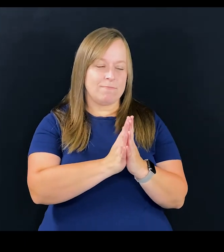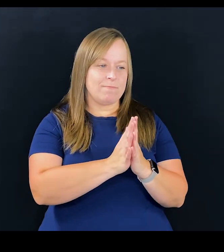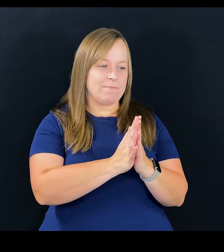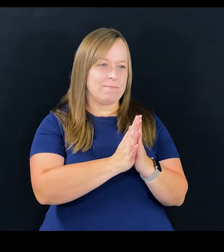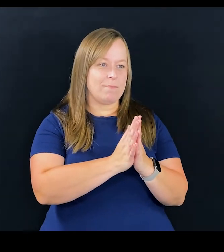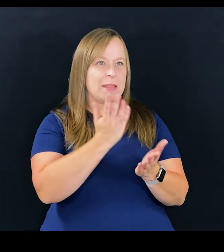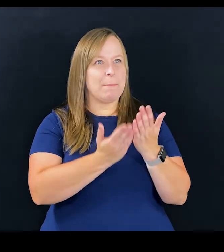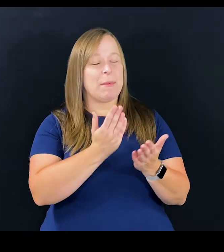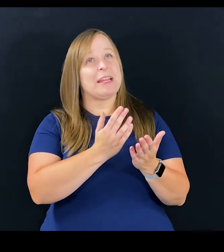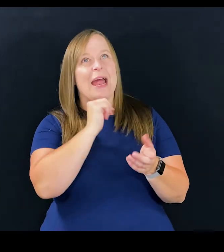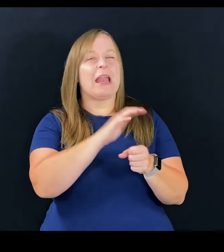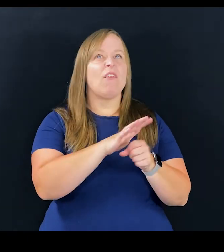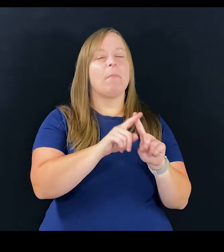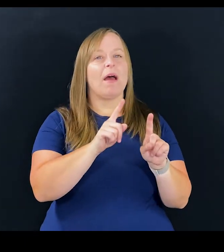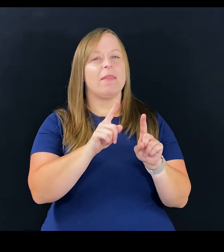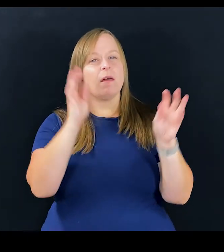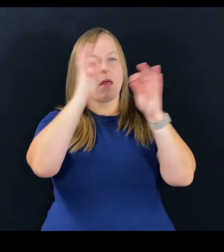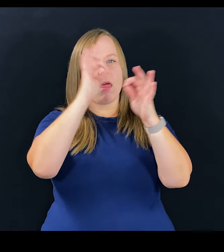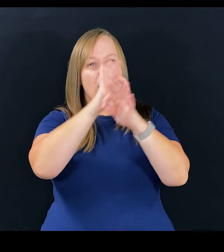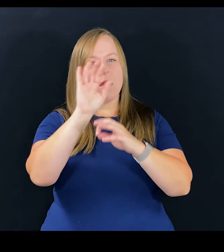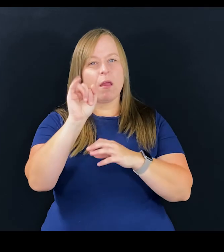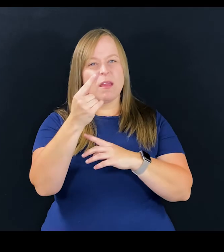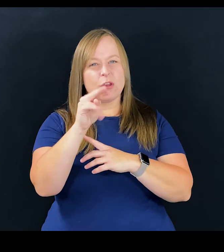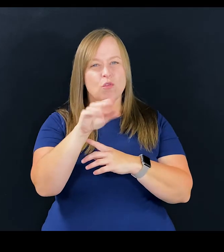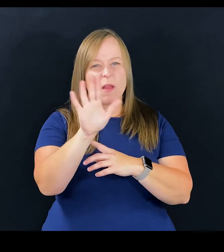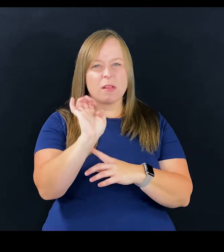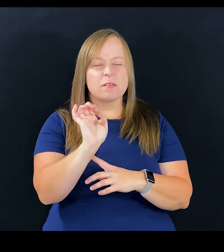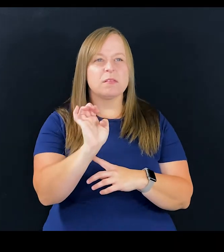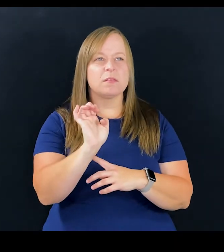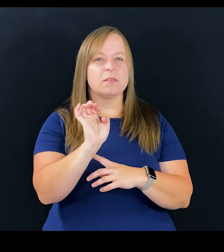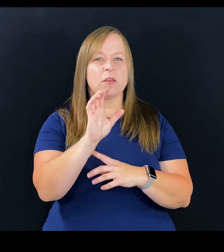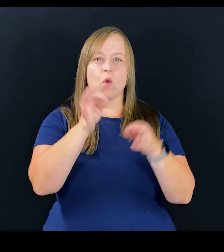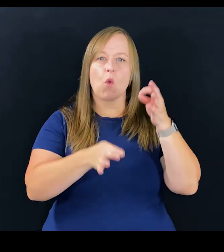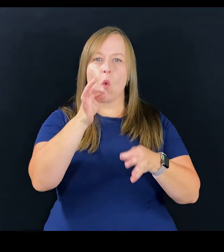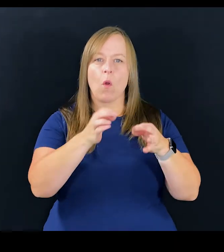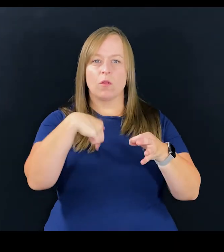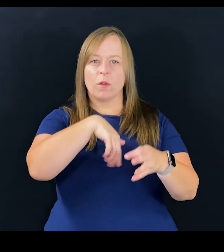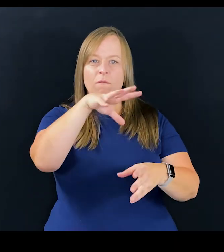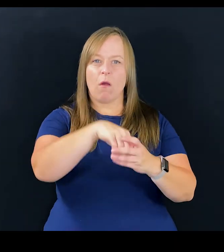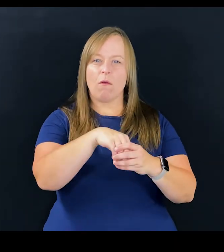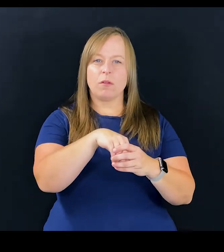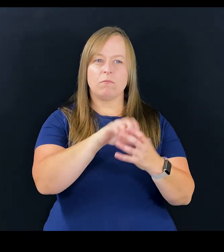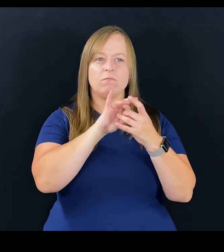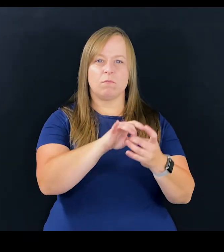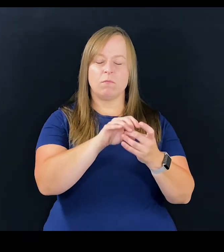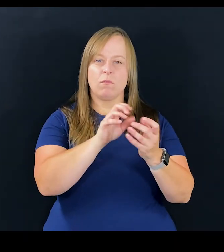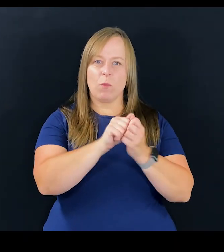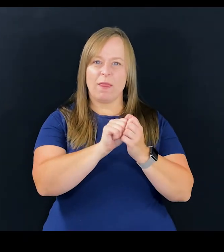or maybe it's not the lack of, but just the ignorance in a lot of the courts that we practice regarding the issues